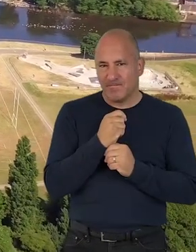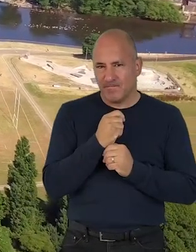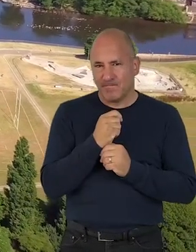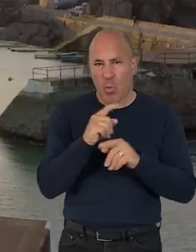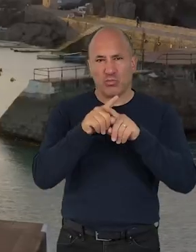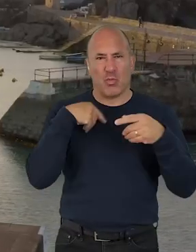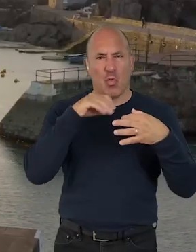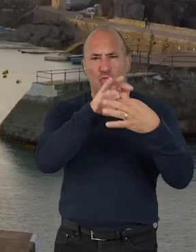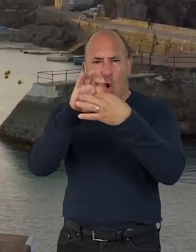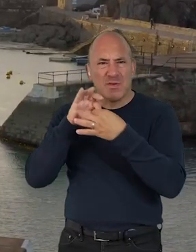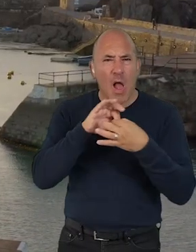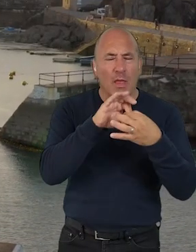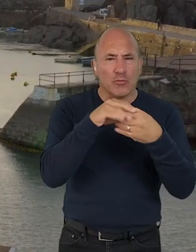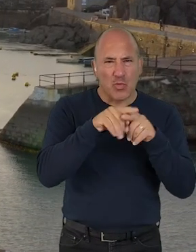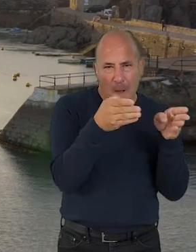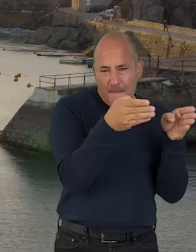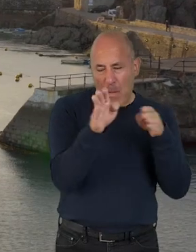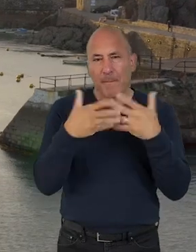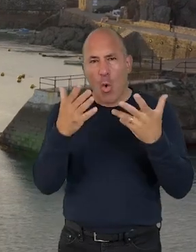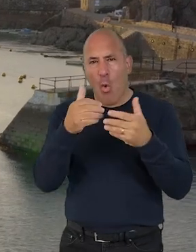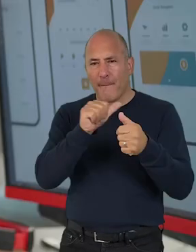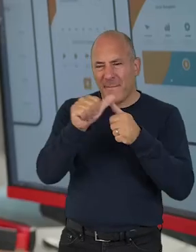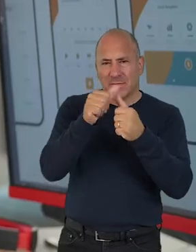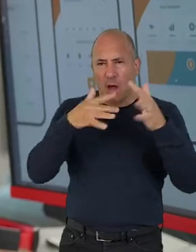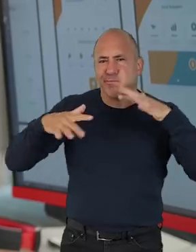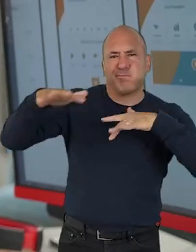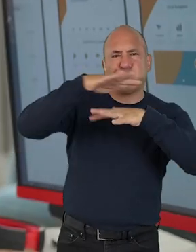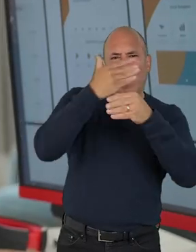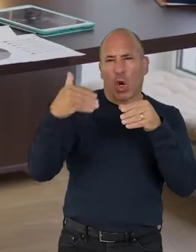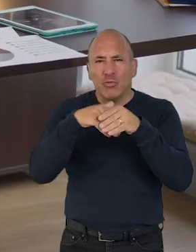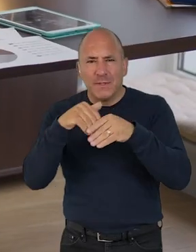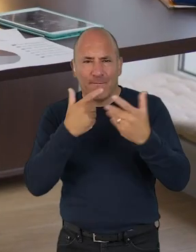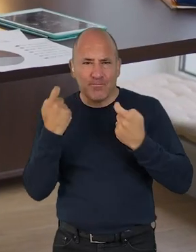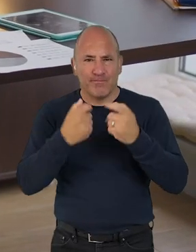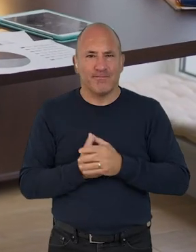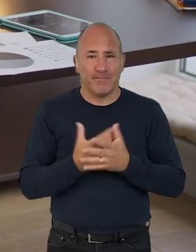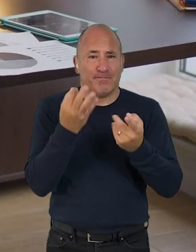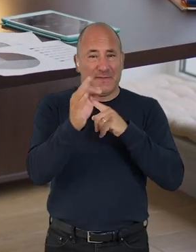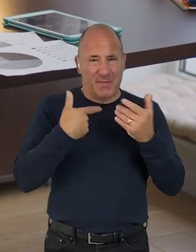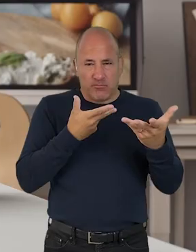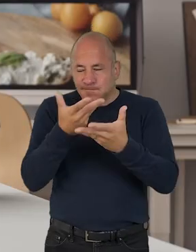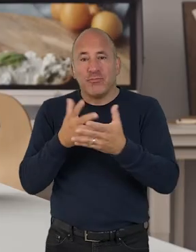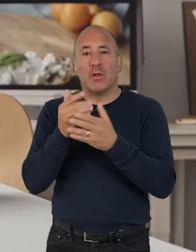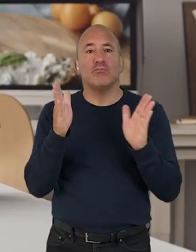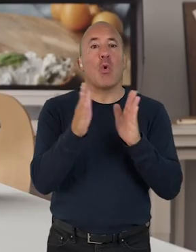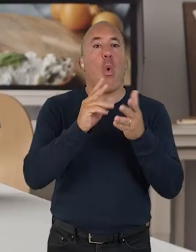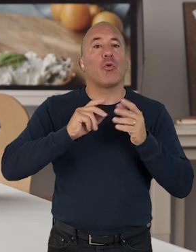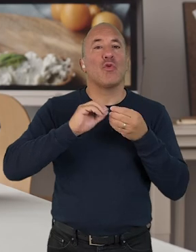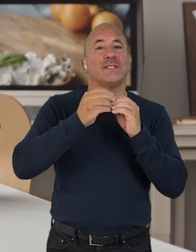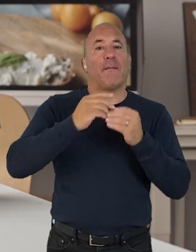and inclusive sector? Specifically, I've been working with small creative businesses, organisations, collectives and freelancers to figure out